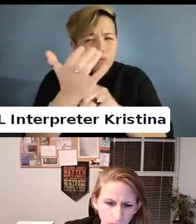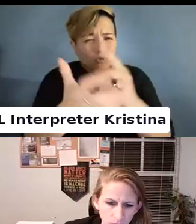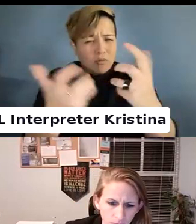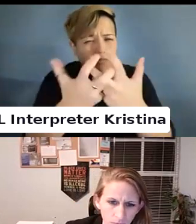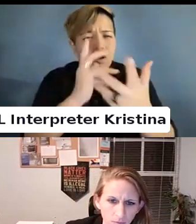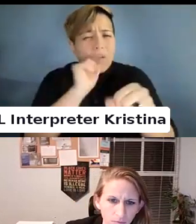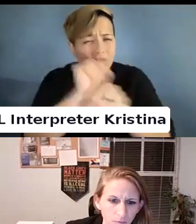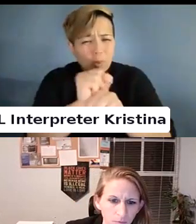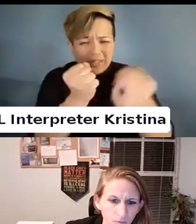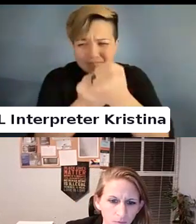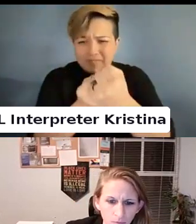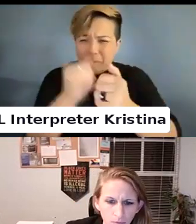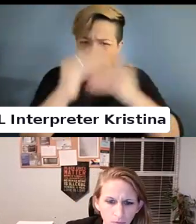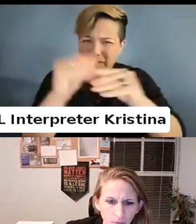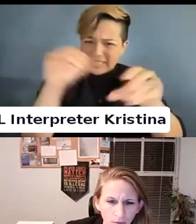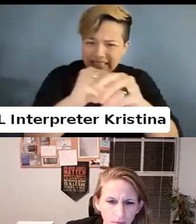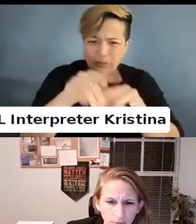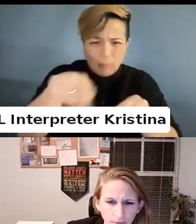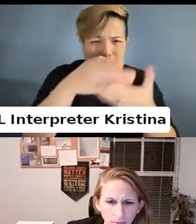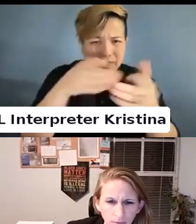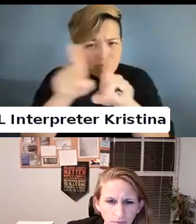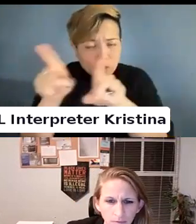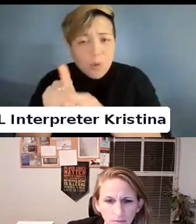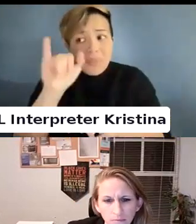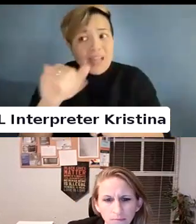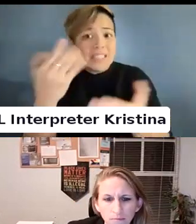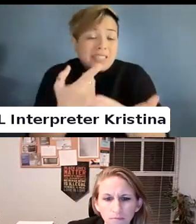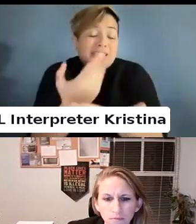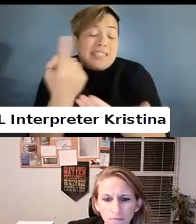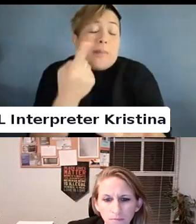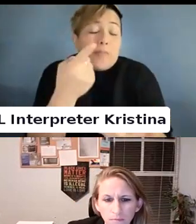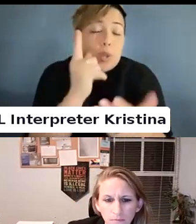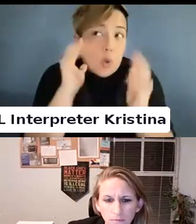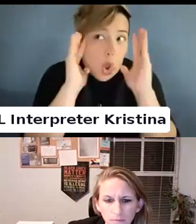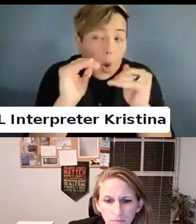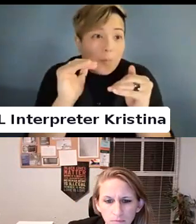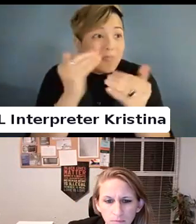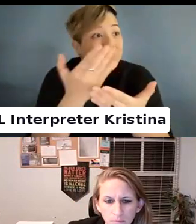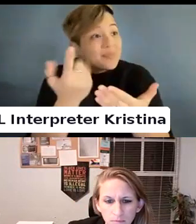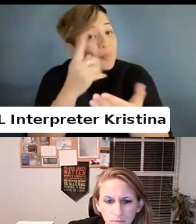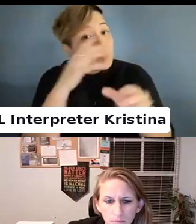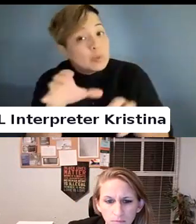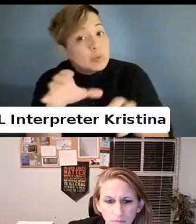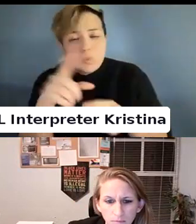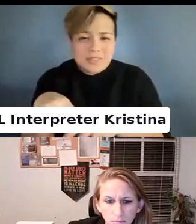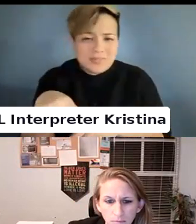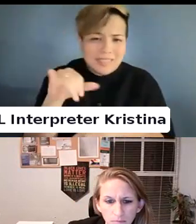as well. And so that is something you would hope one would think to do so. But it is not necessarily the case.